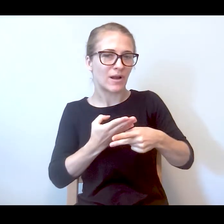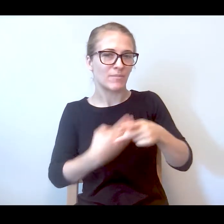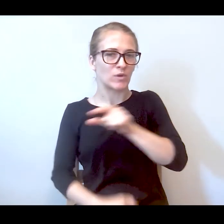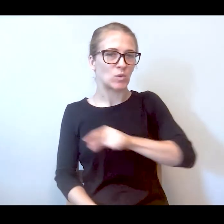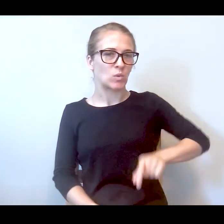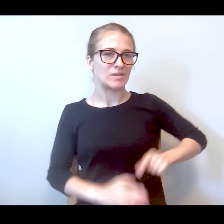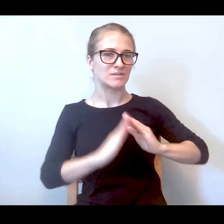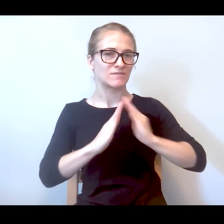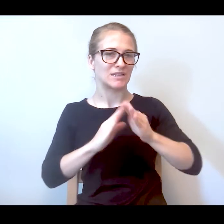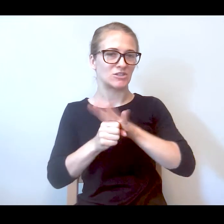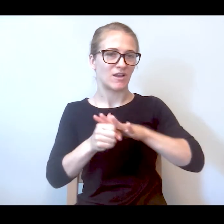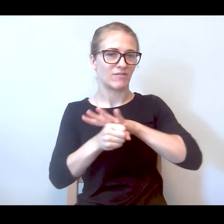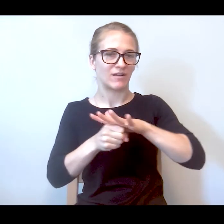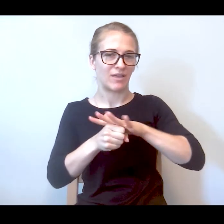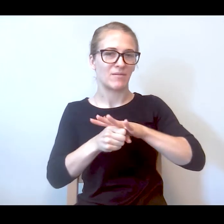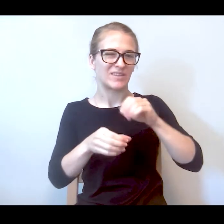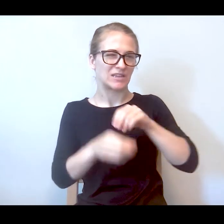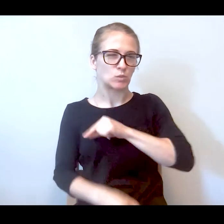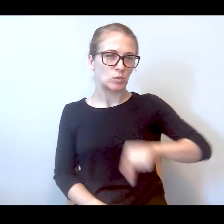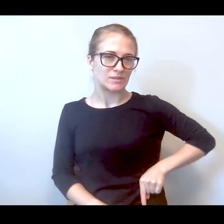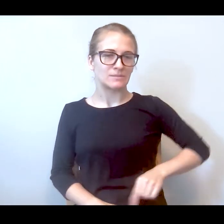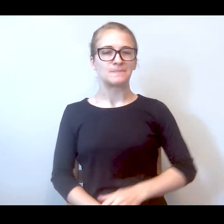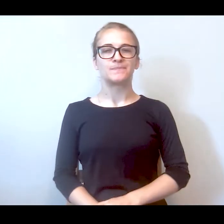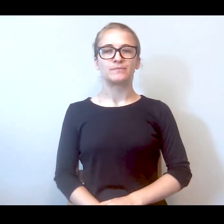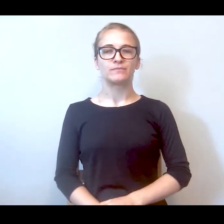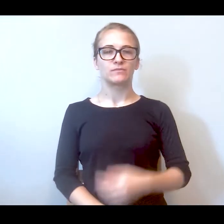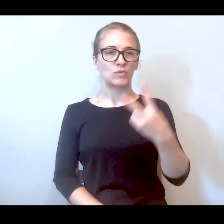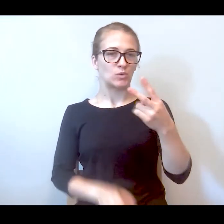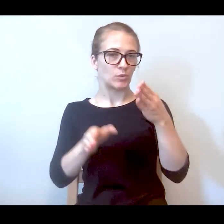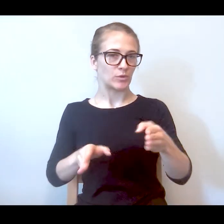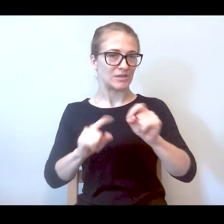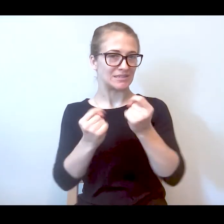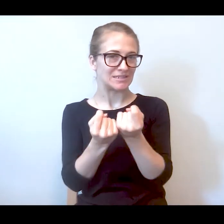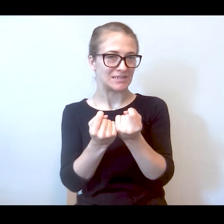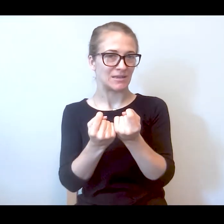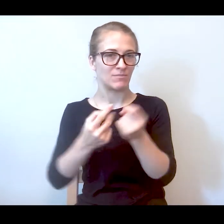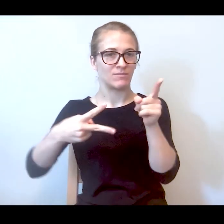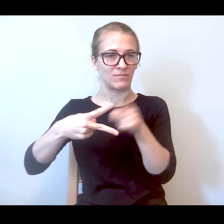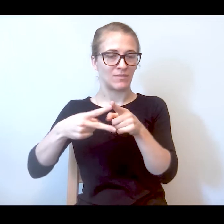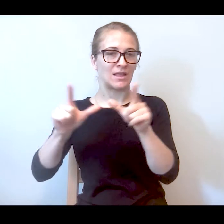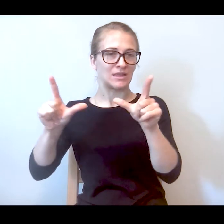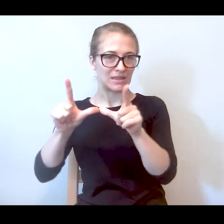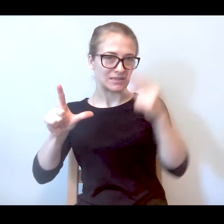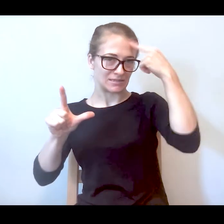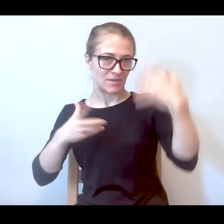area in Queens and it was a two person team, one licensed mental health professional and one